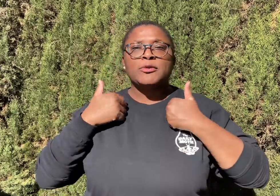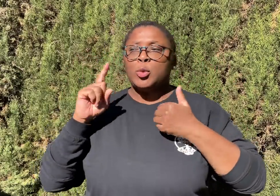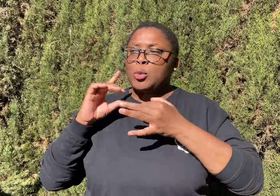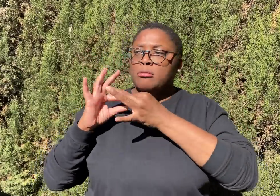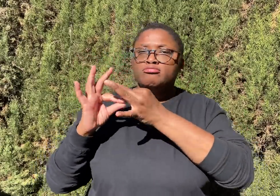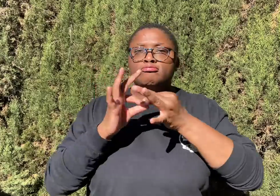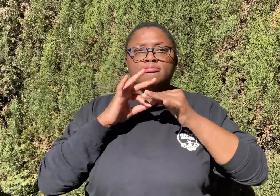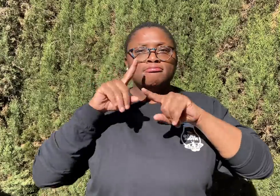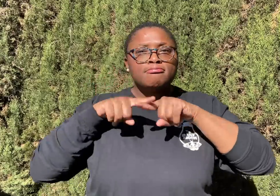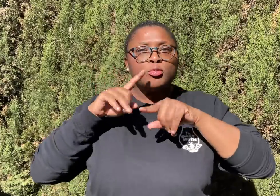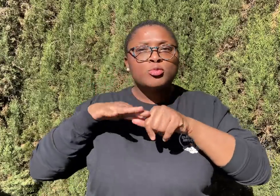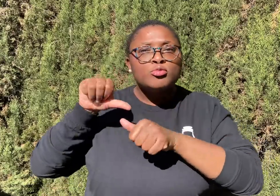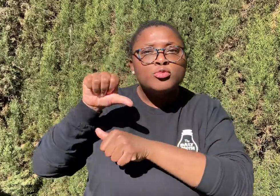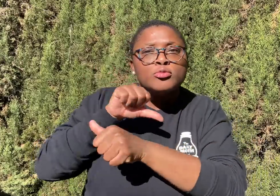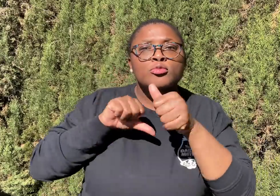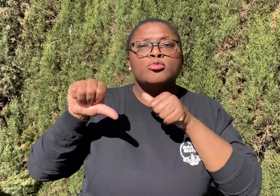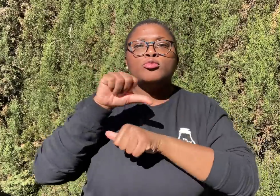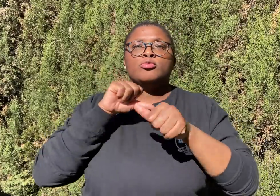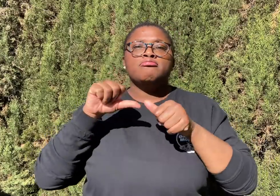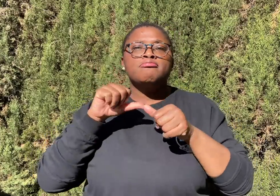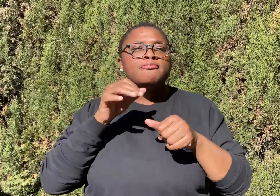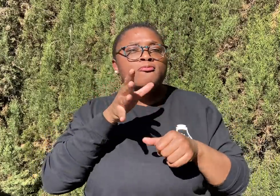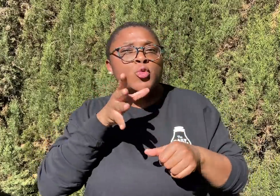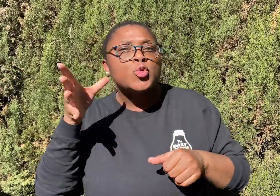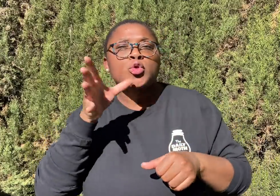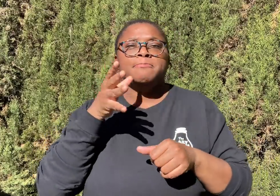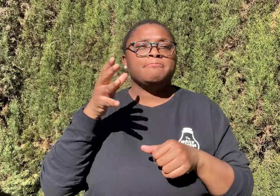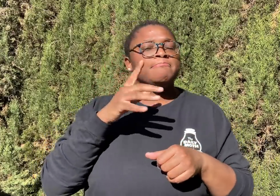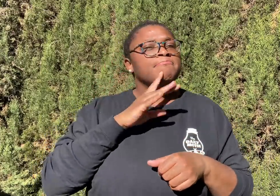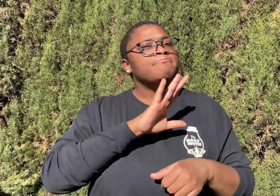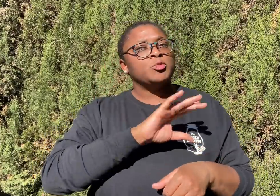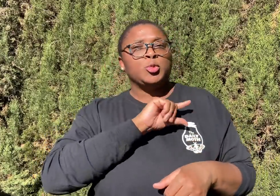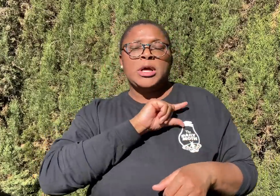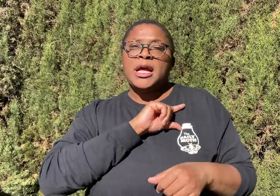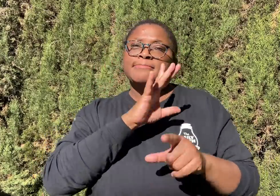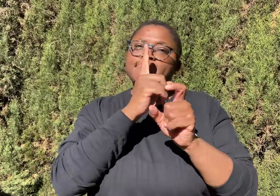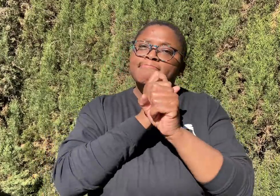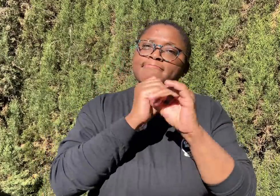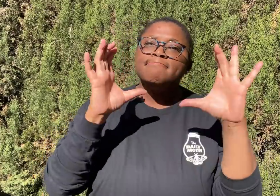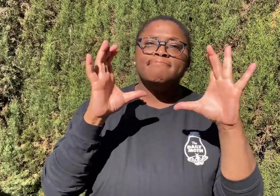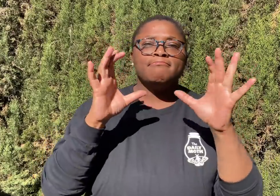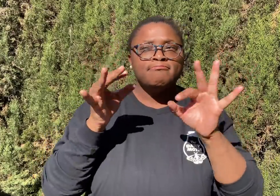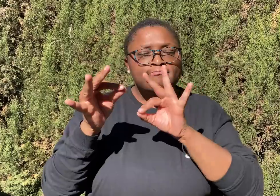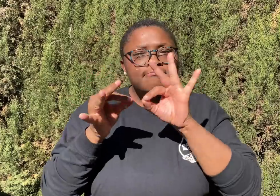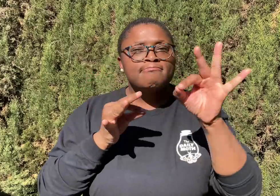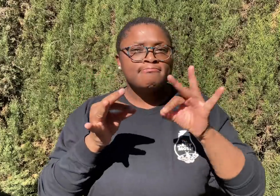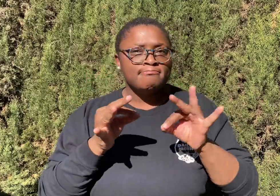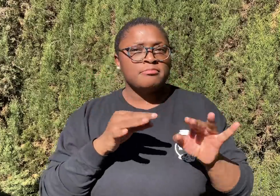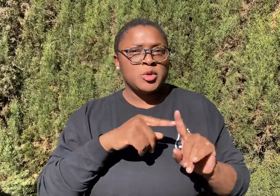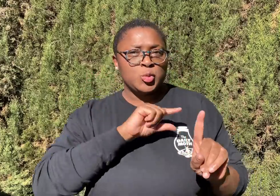where people relied on each other on a farming setting. That was Grant’s vision.